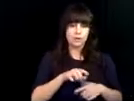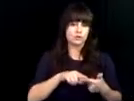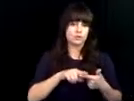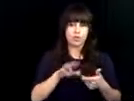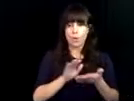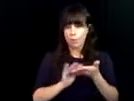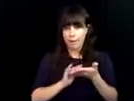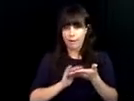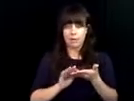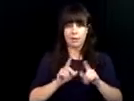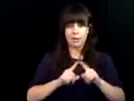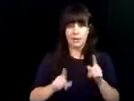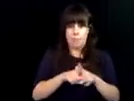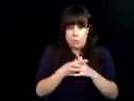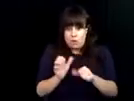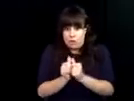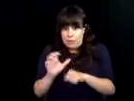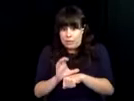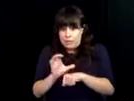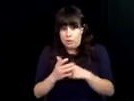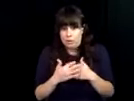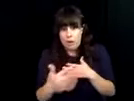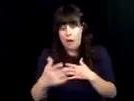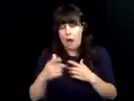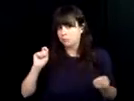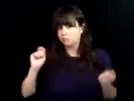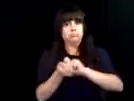rehab tech until department began in the late 80s, before then